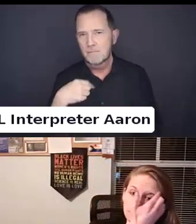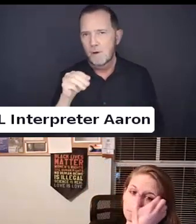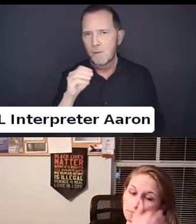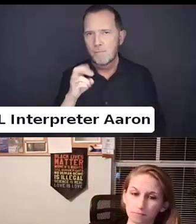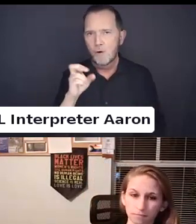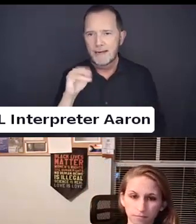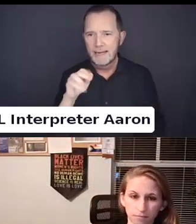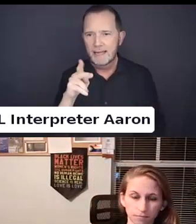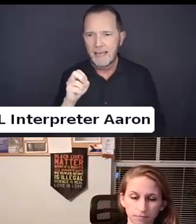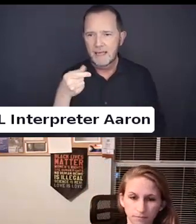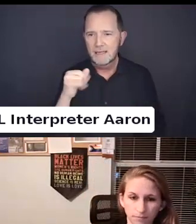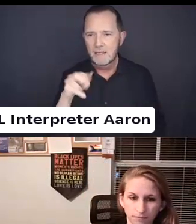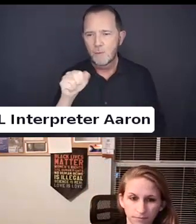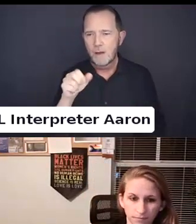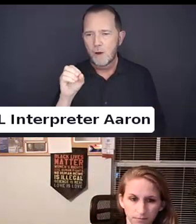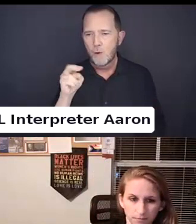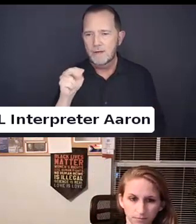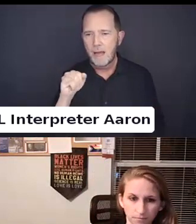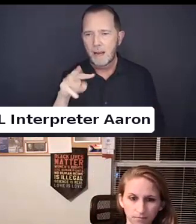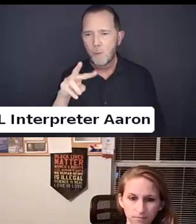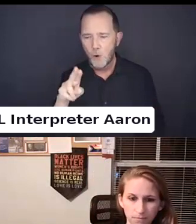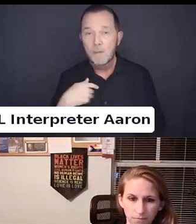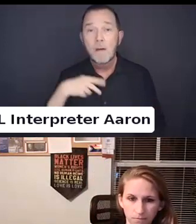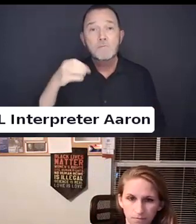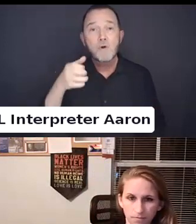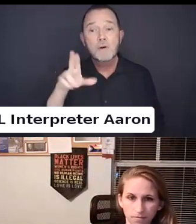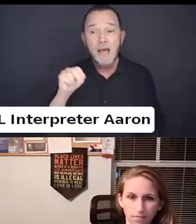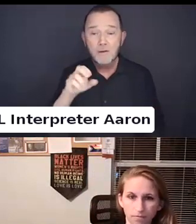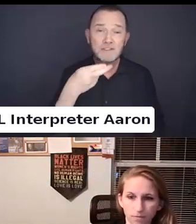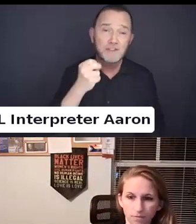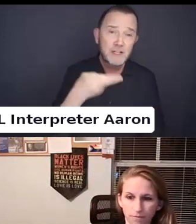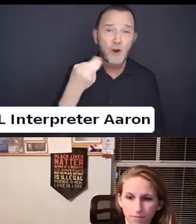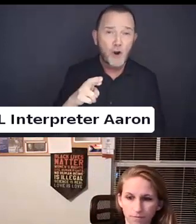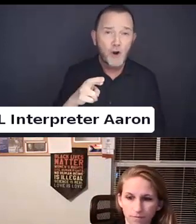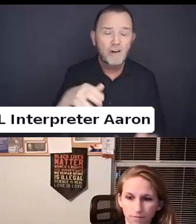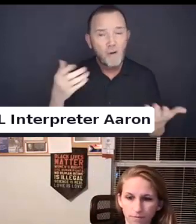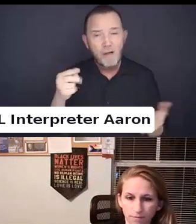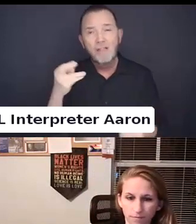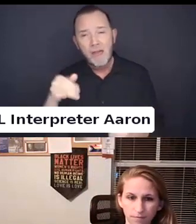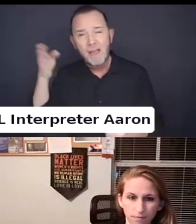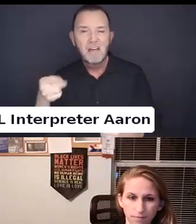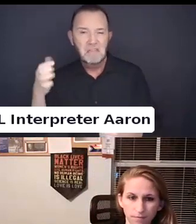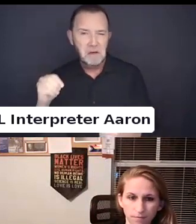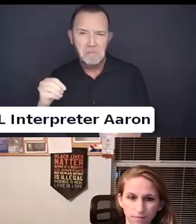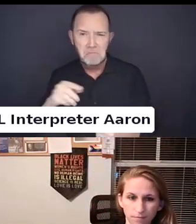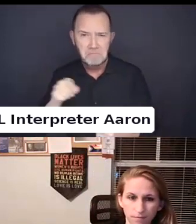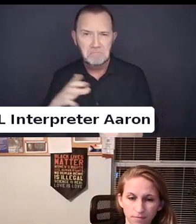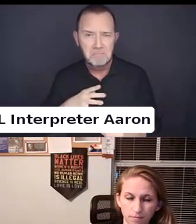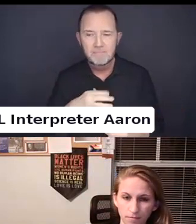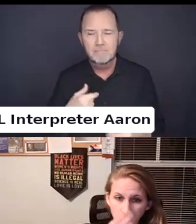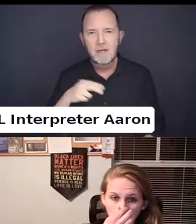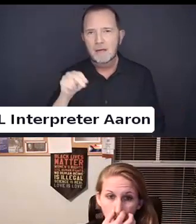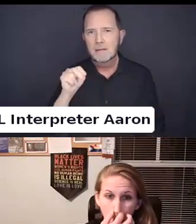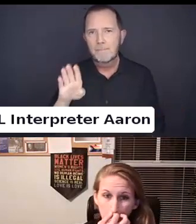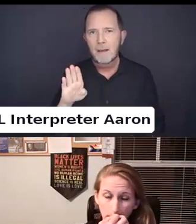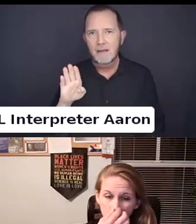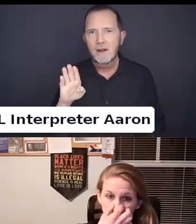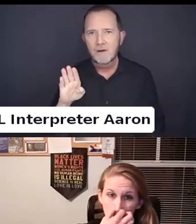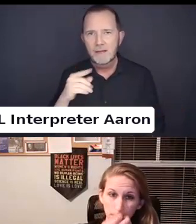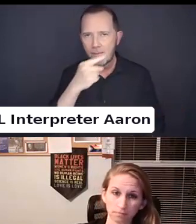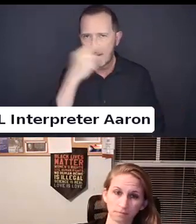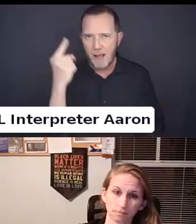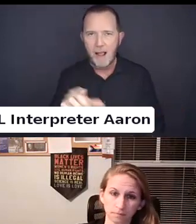I am a non-binary black African woman.